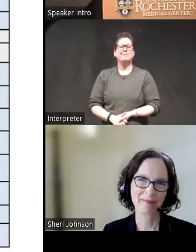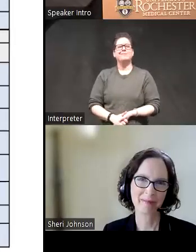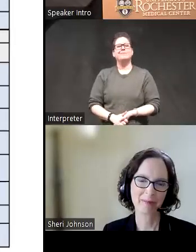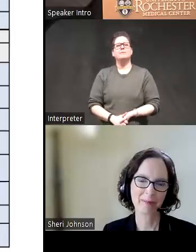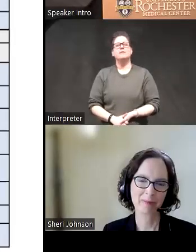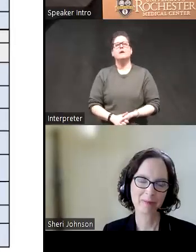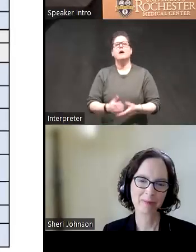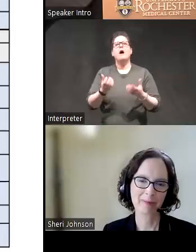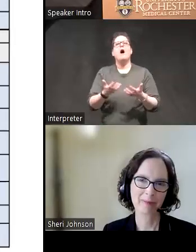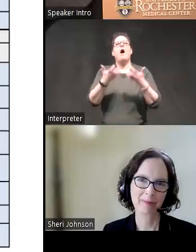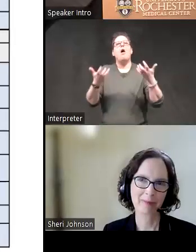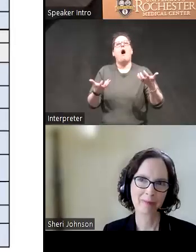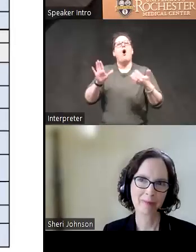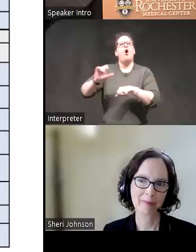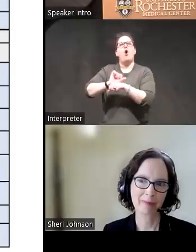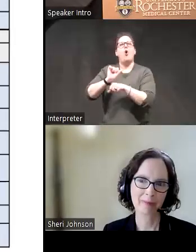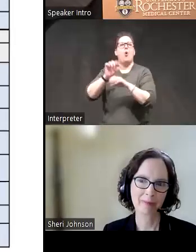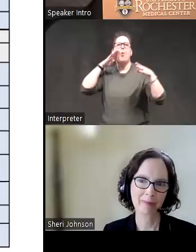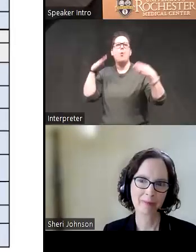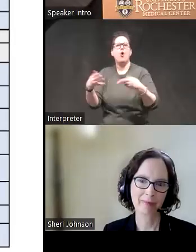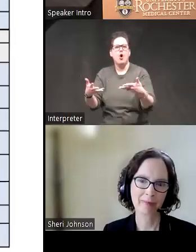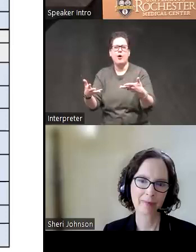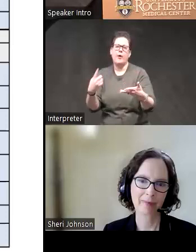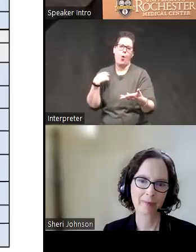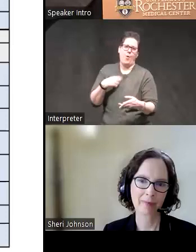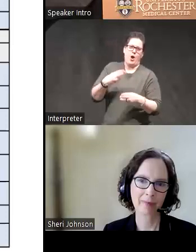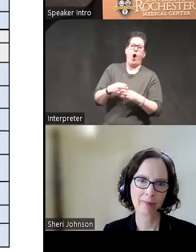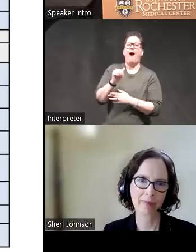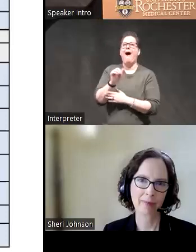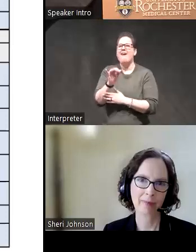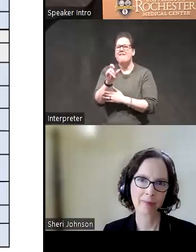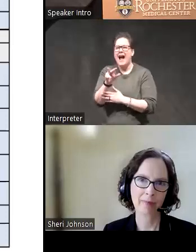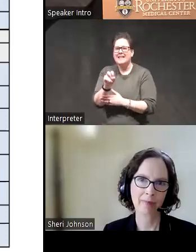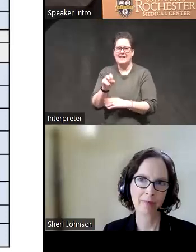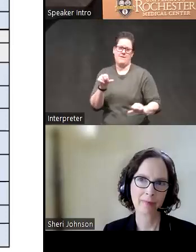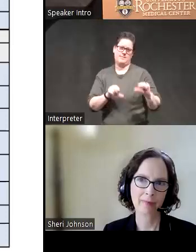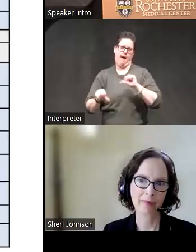um a lot of our work has focused on what we would Now call affective science especially